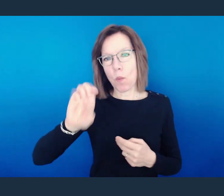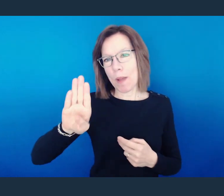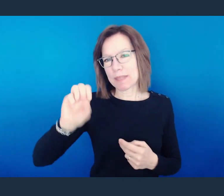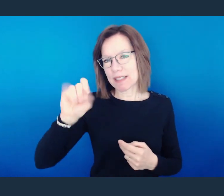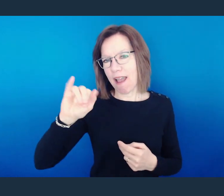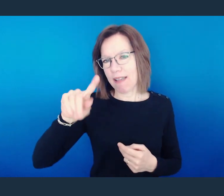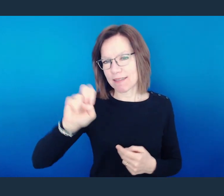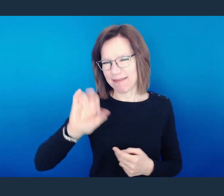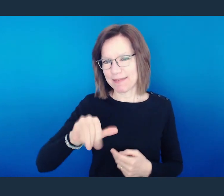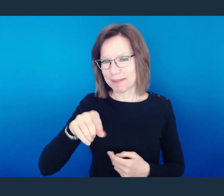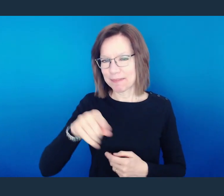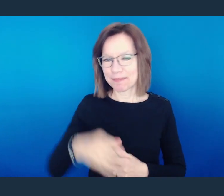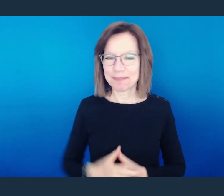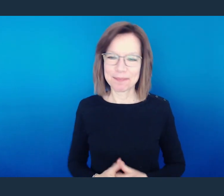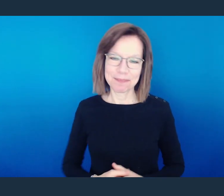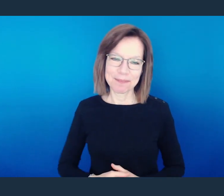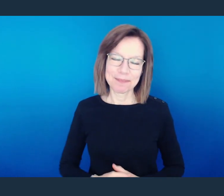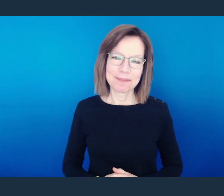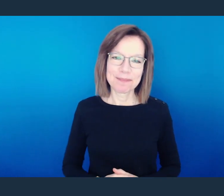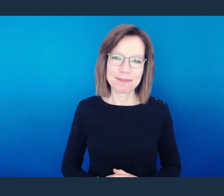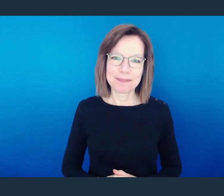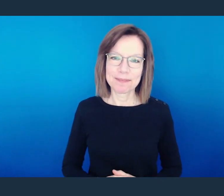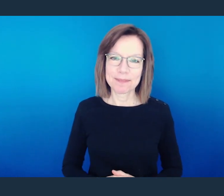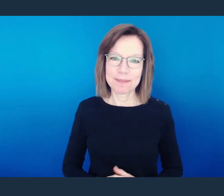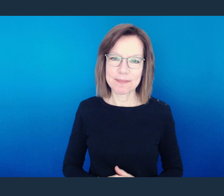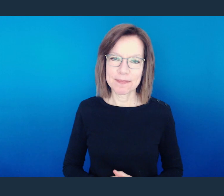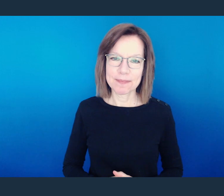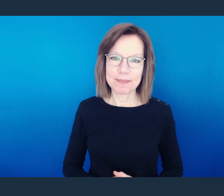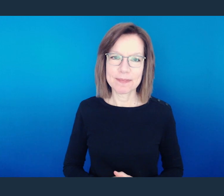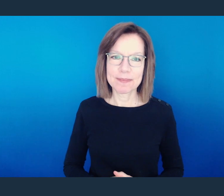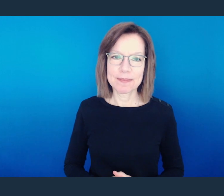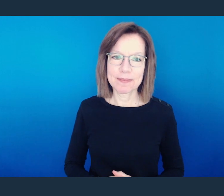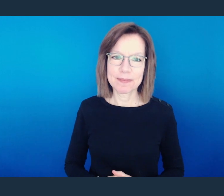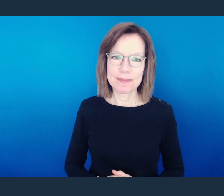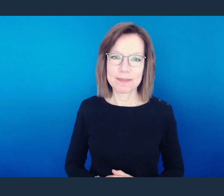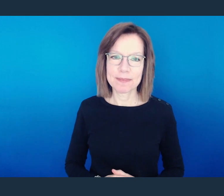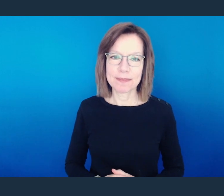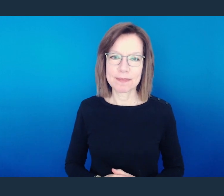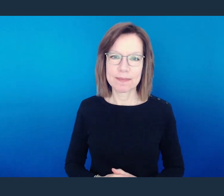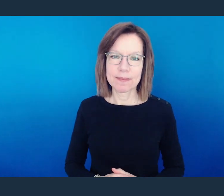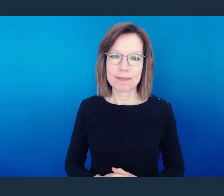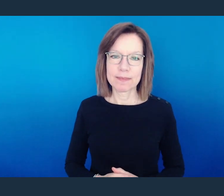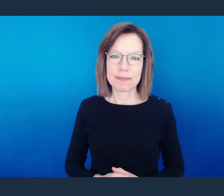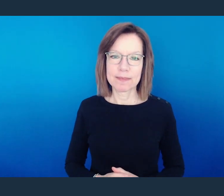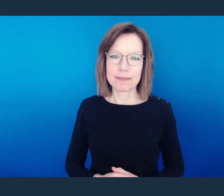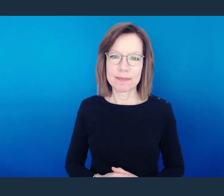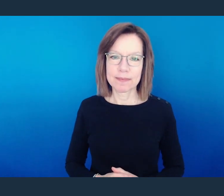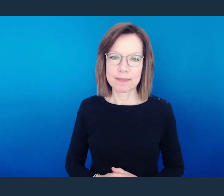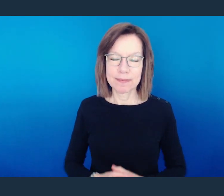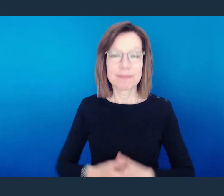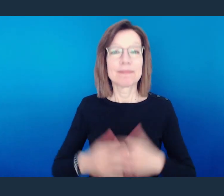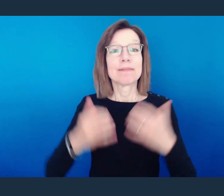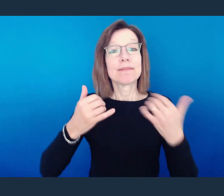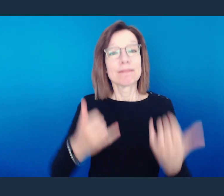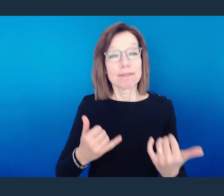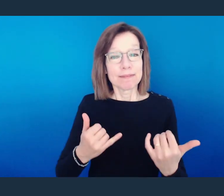learn more.